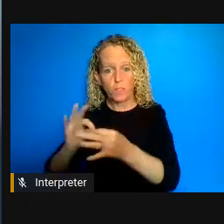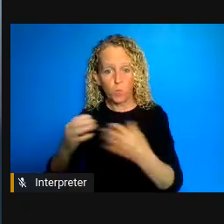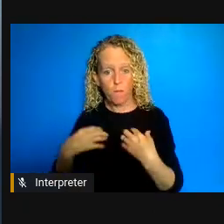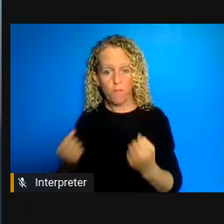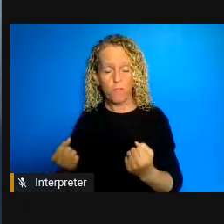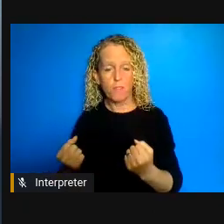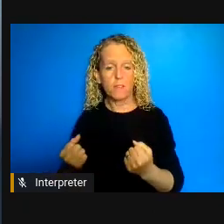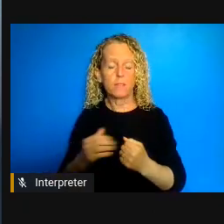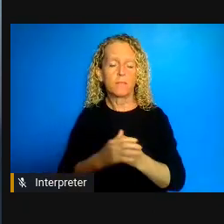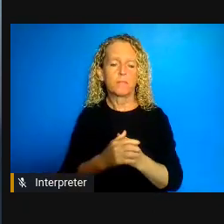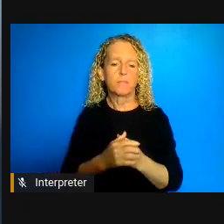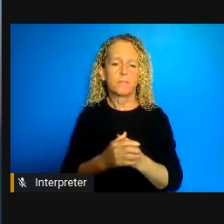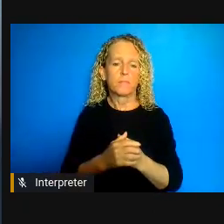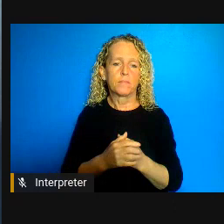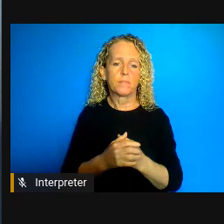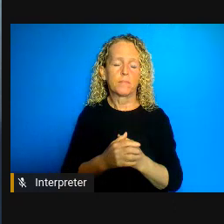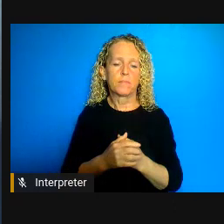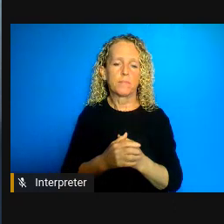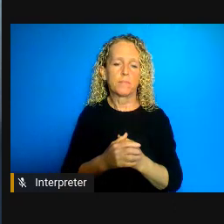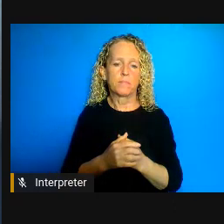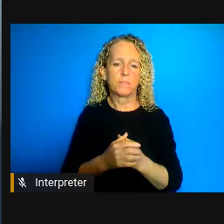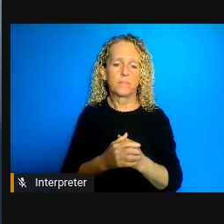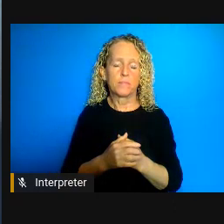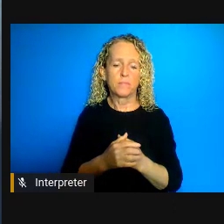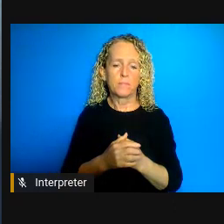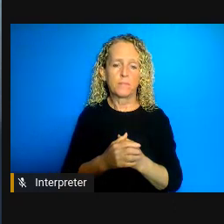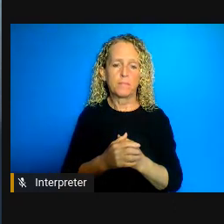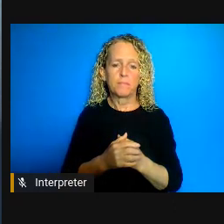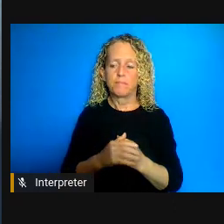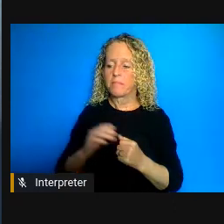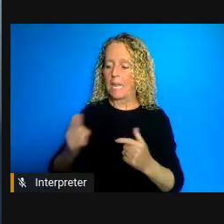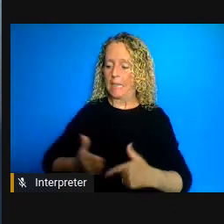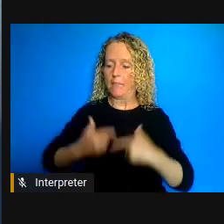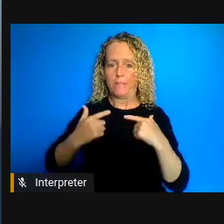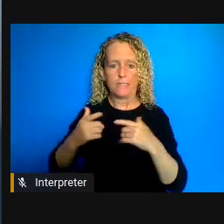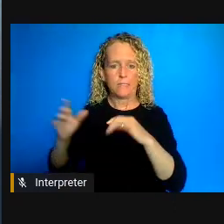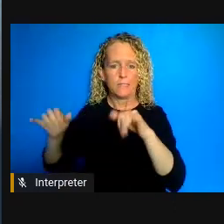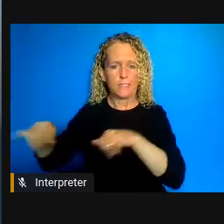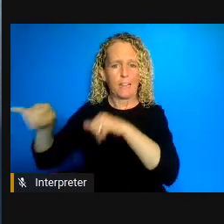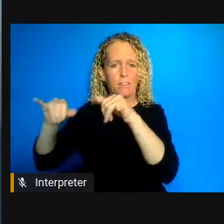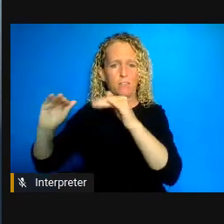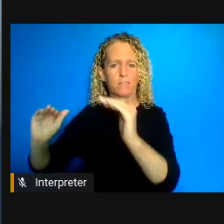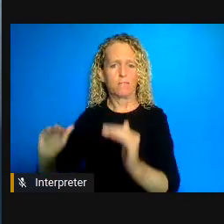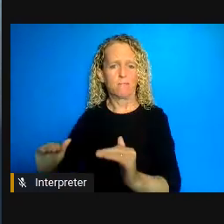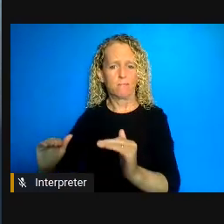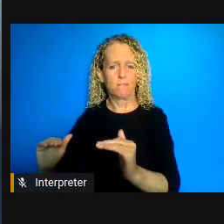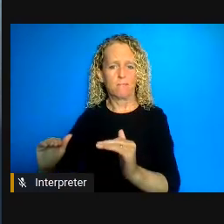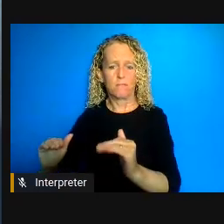with just basic living standards none of this stuff isn't you we knew about all